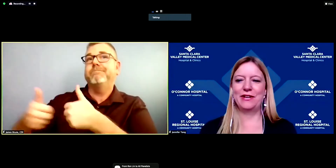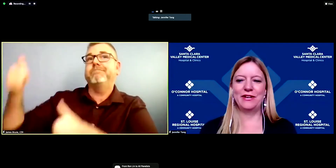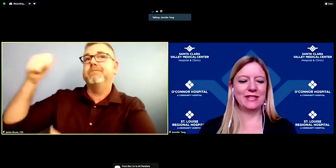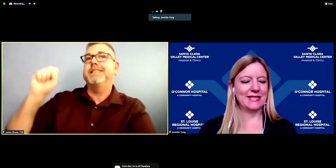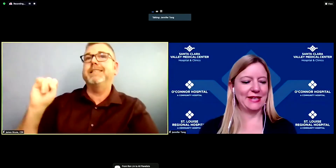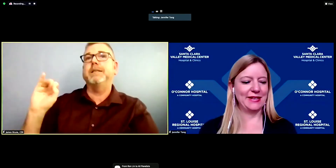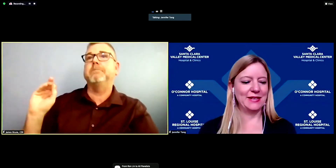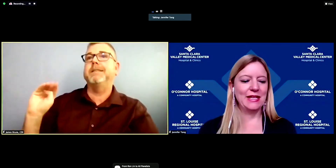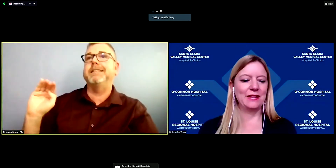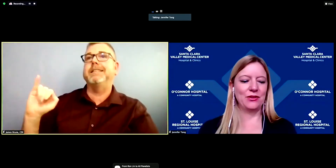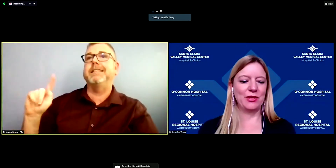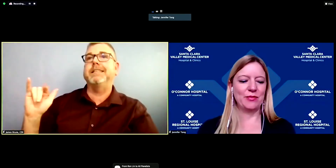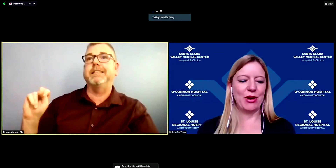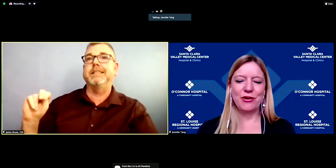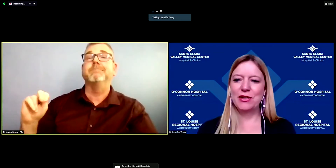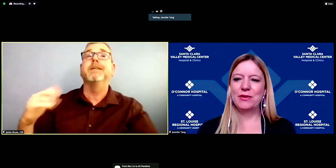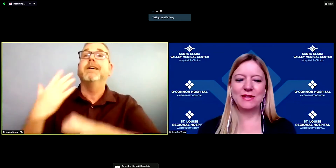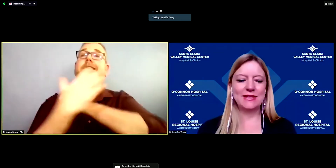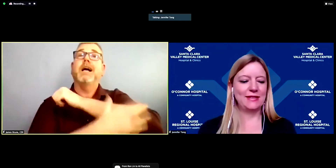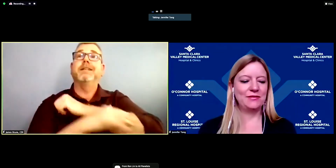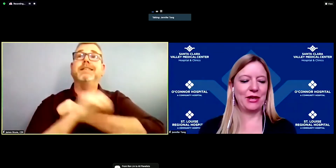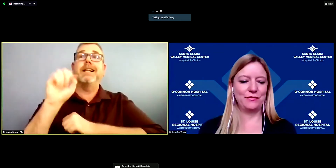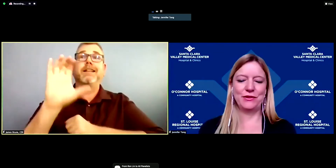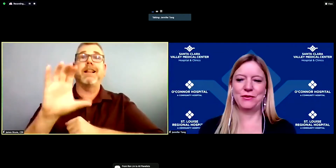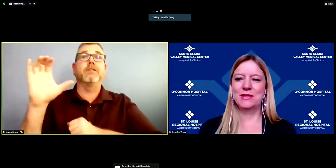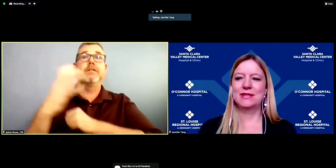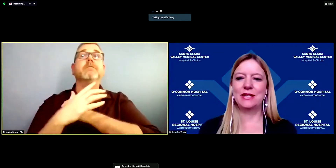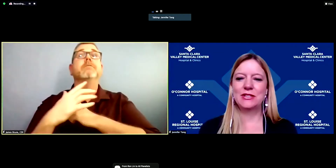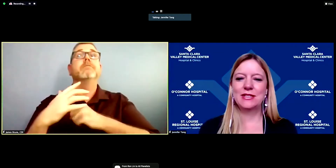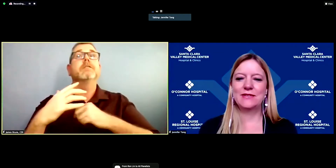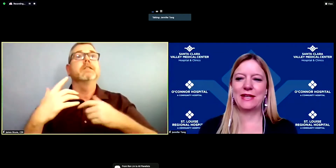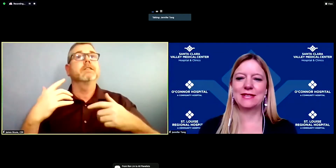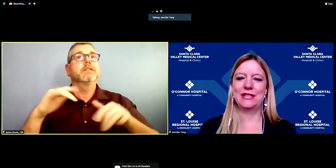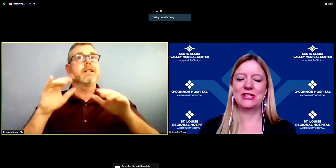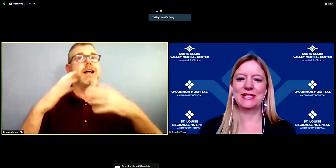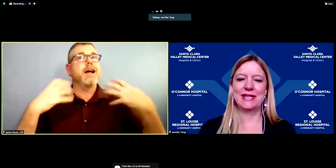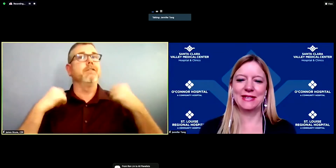very excited that we are partnering with the City of Mountain View to launch this vaccination site.